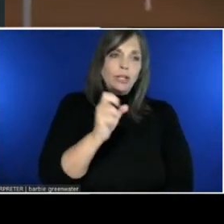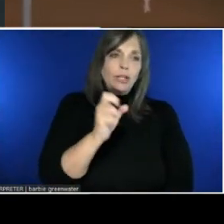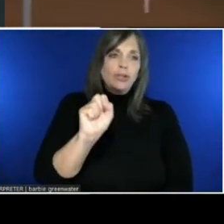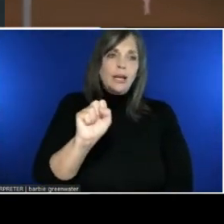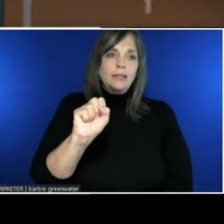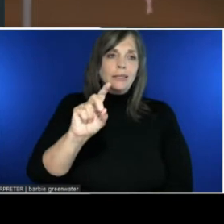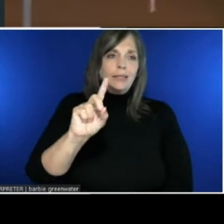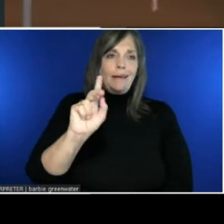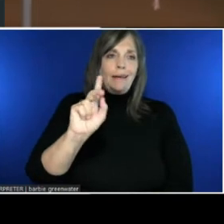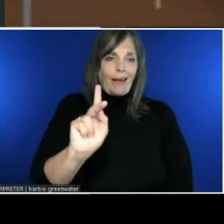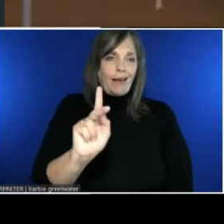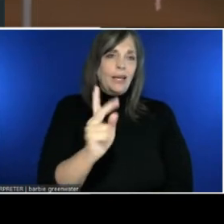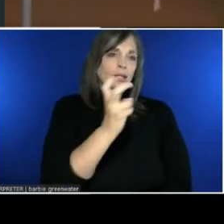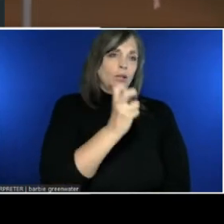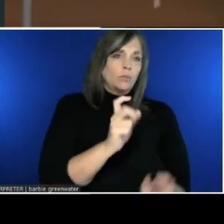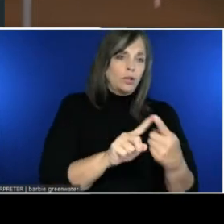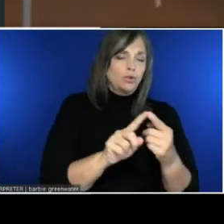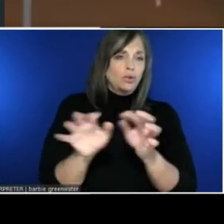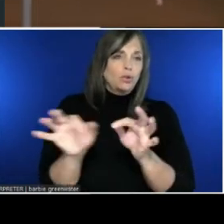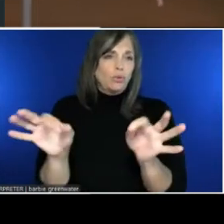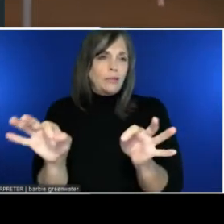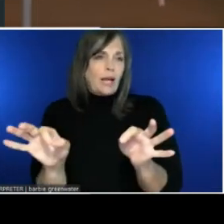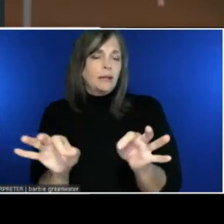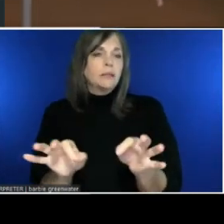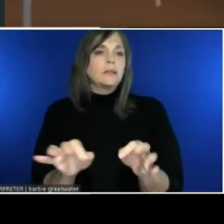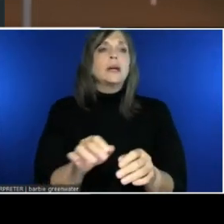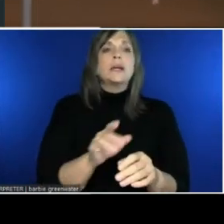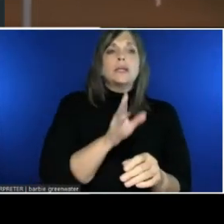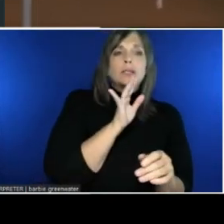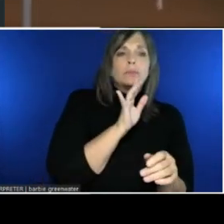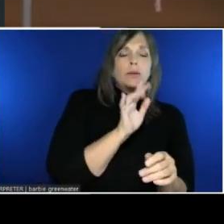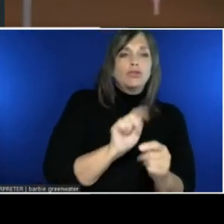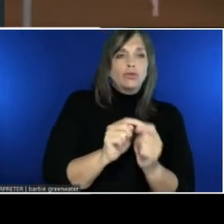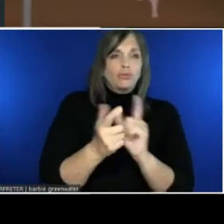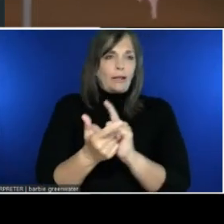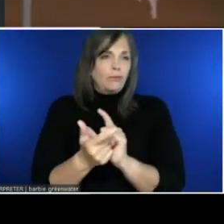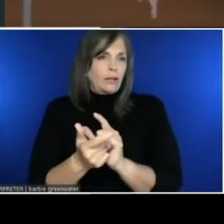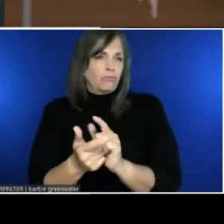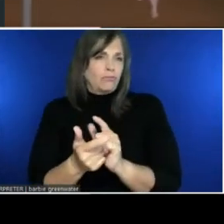It won't be too painful. The platform enables us, as applications developers, to do a lot more.